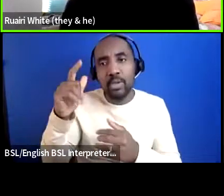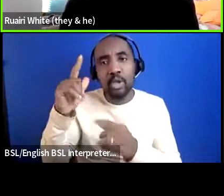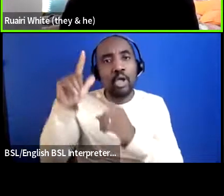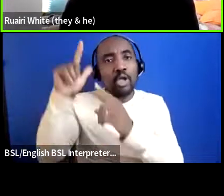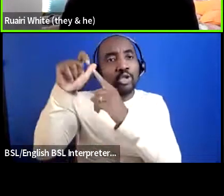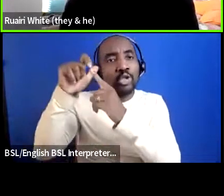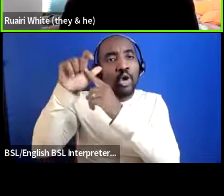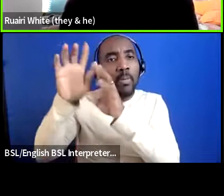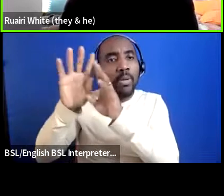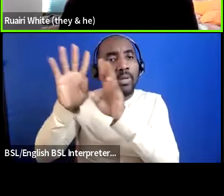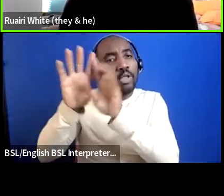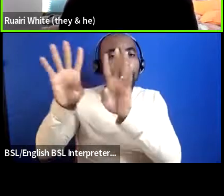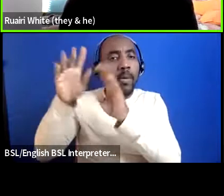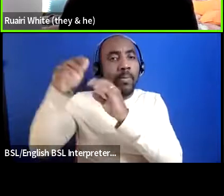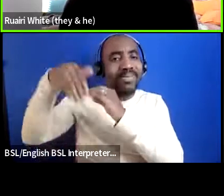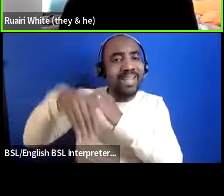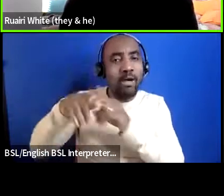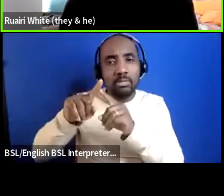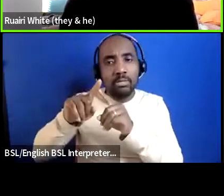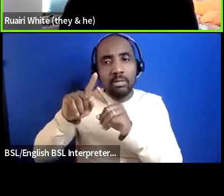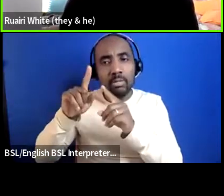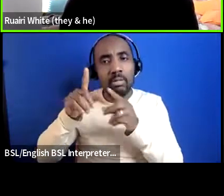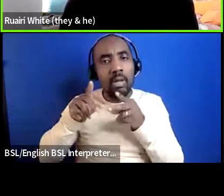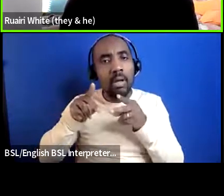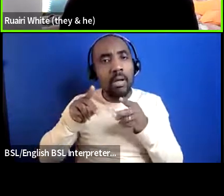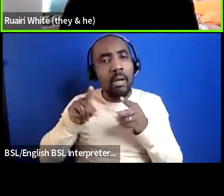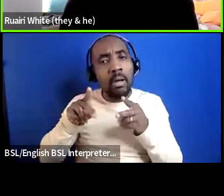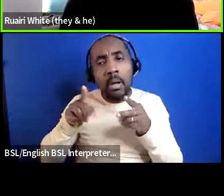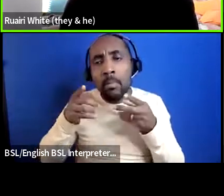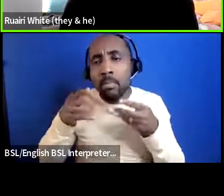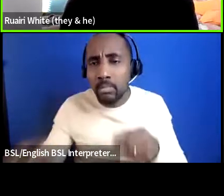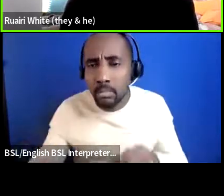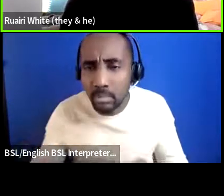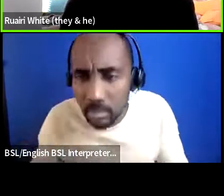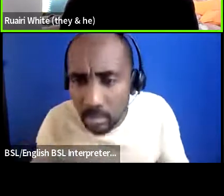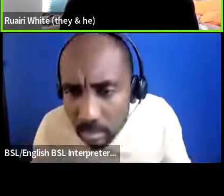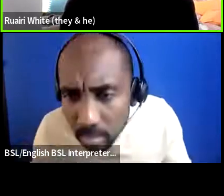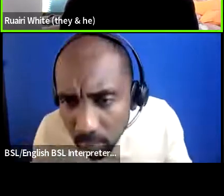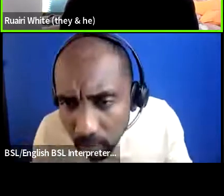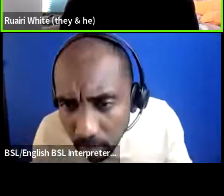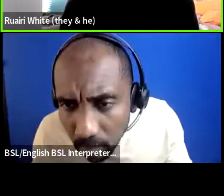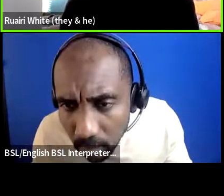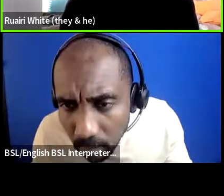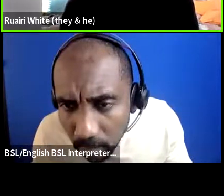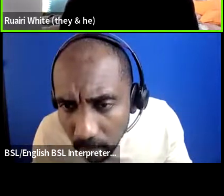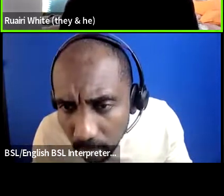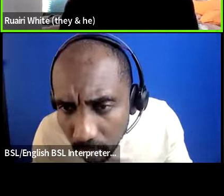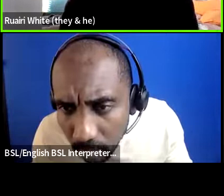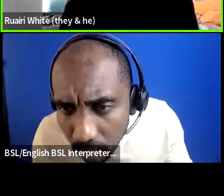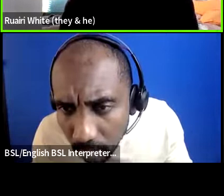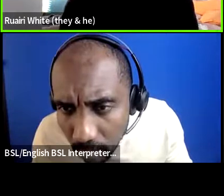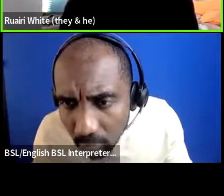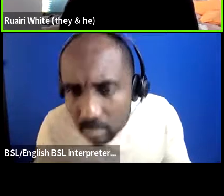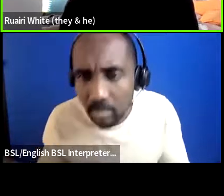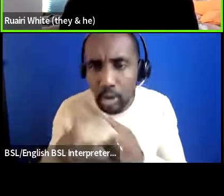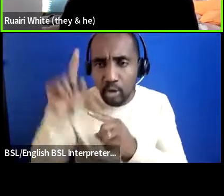so uh address the power dynamics of medicine and healthcare um how do you get health services to